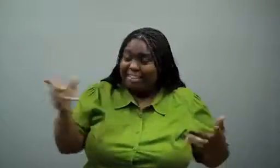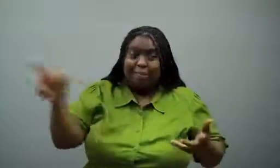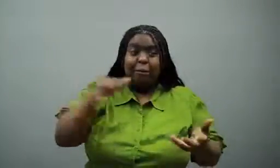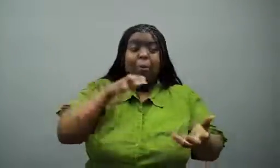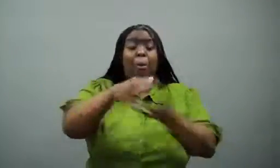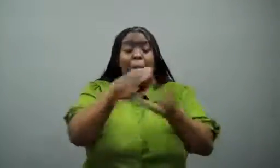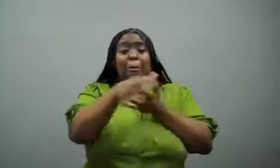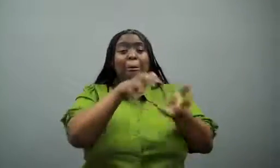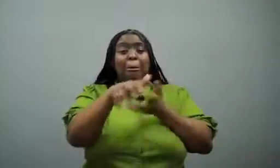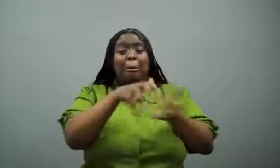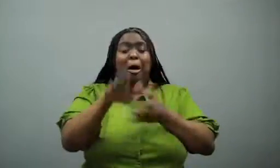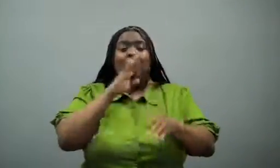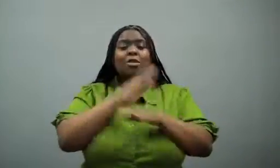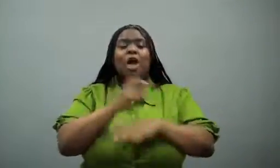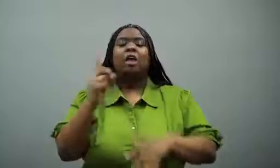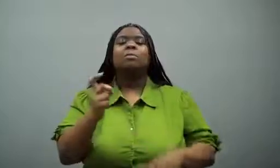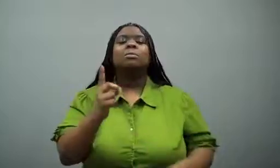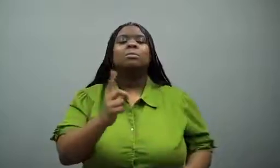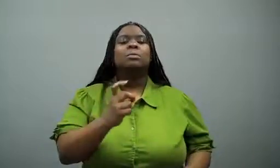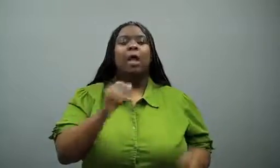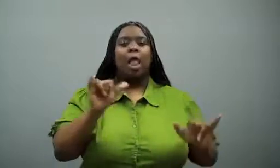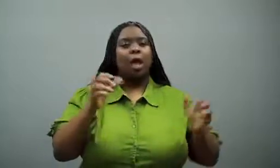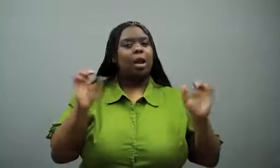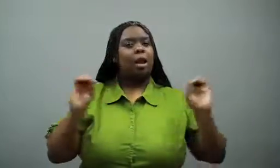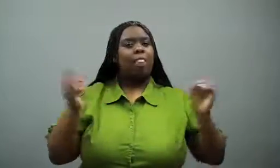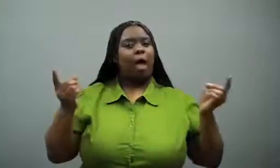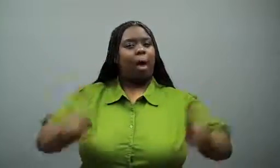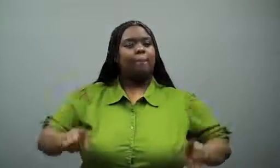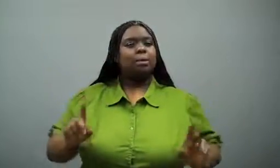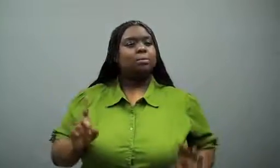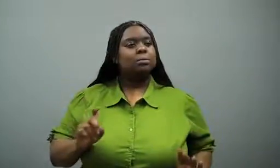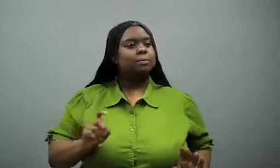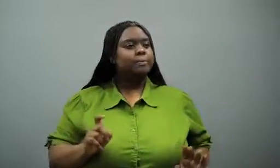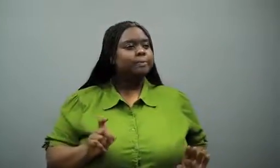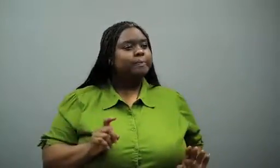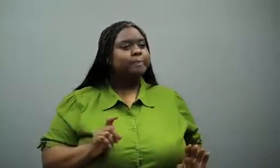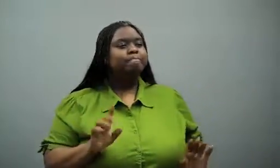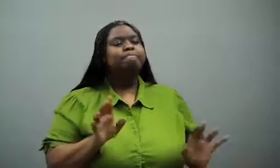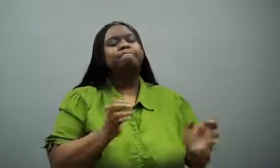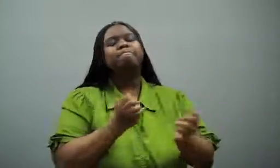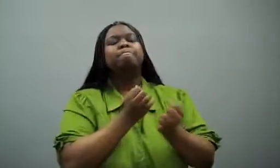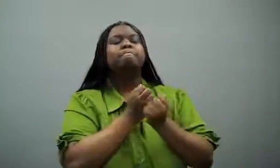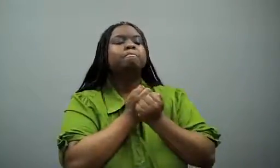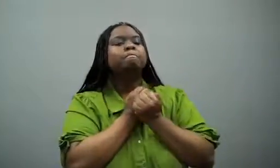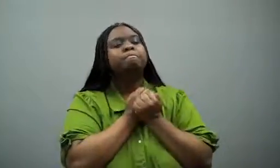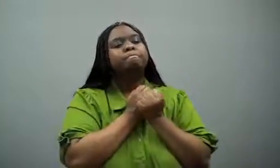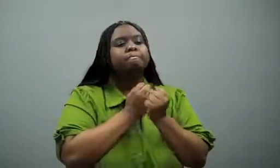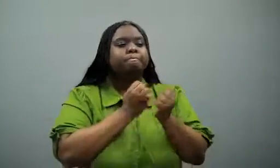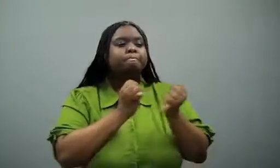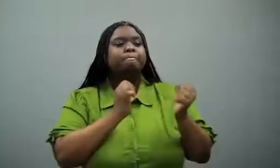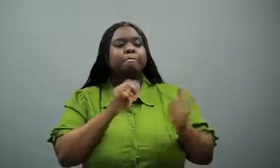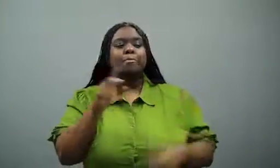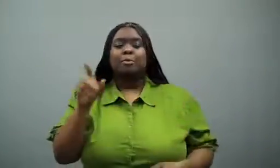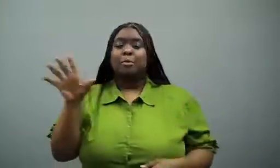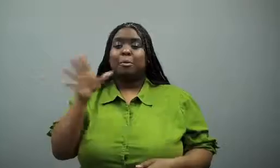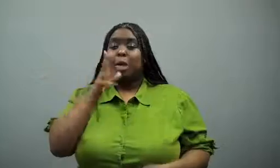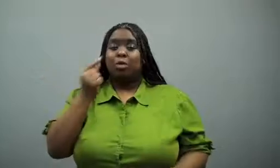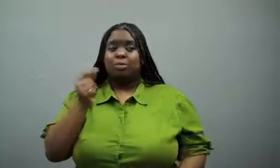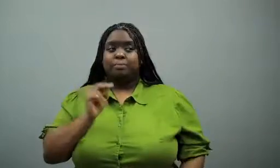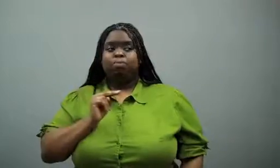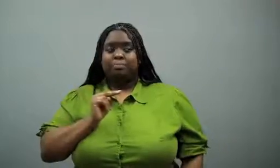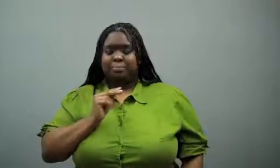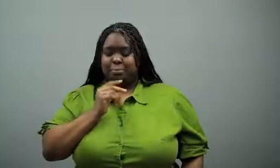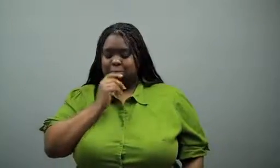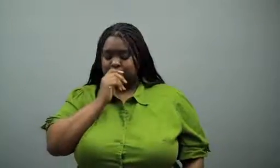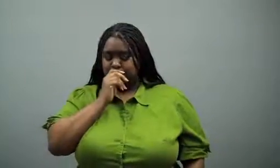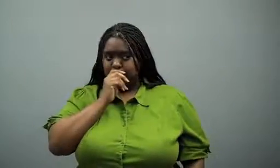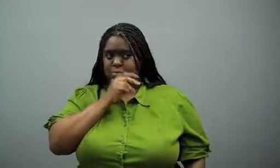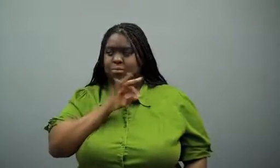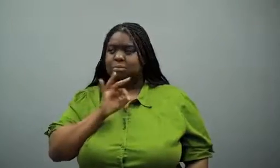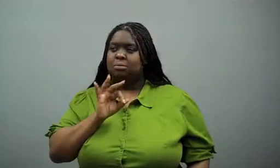She started laughing too. Her daughter came in as if nothing had happened.